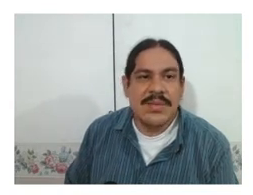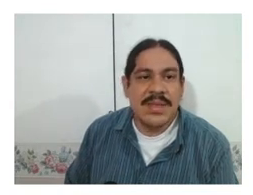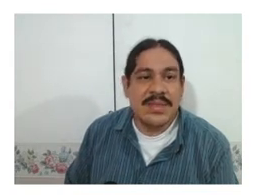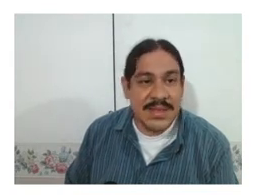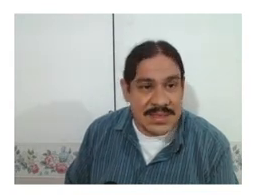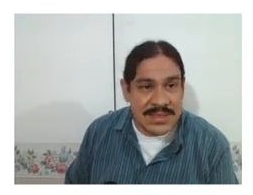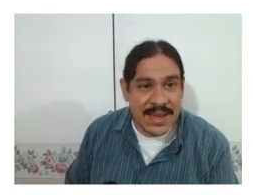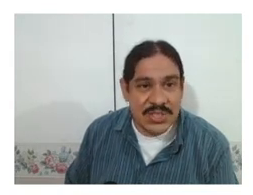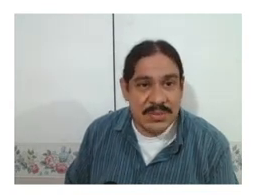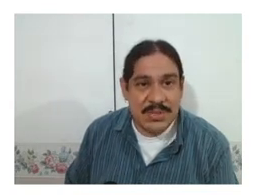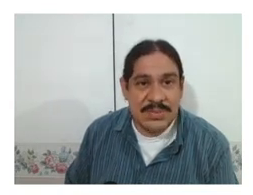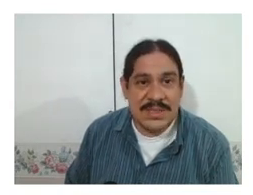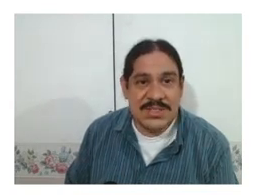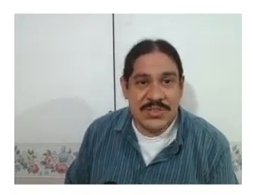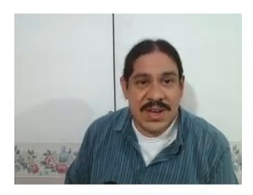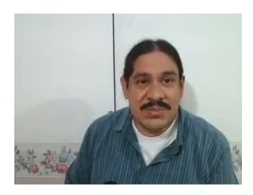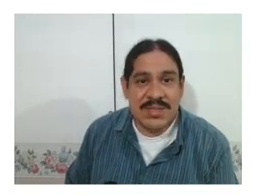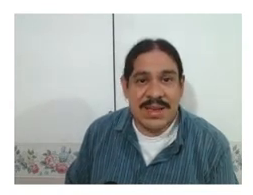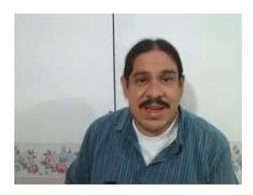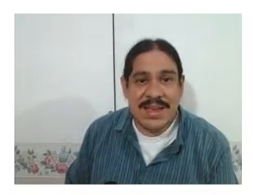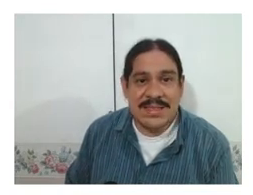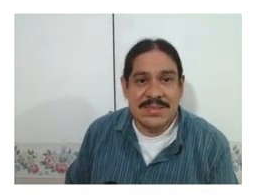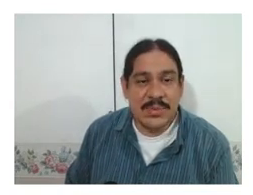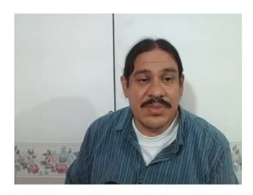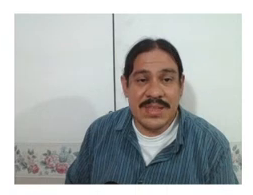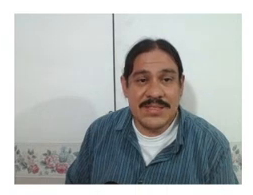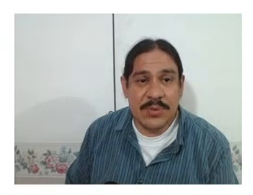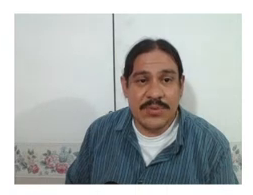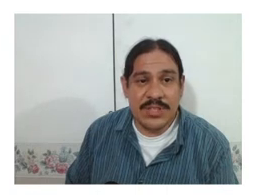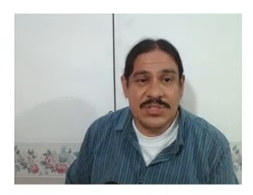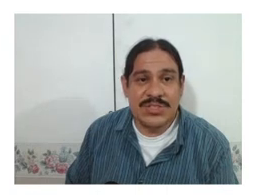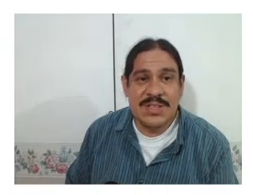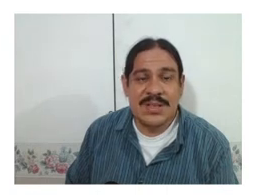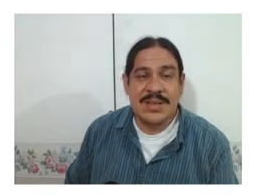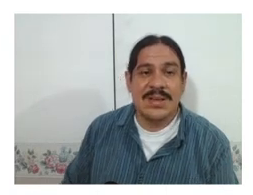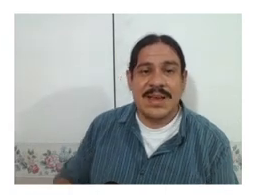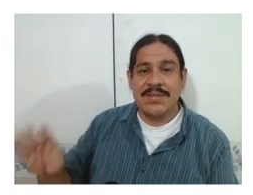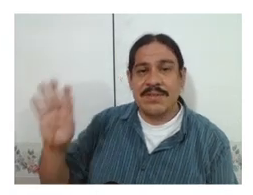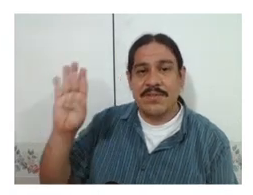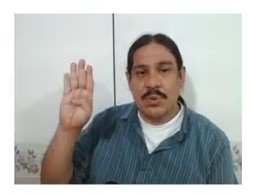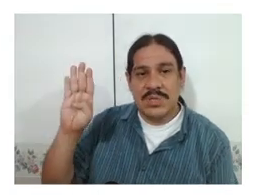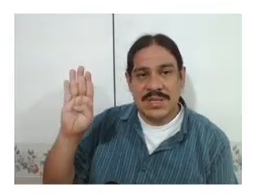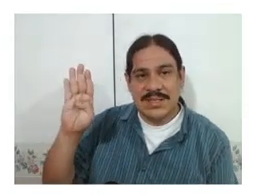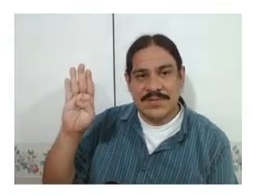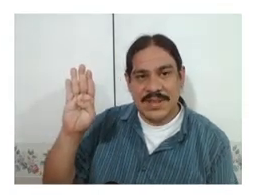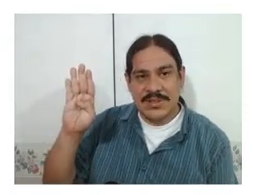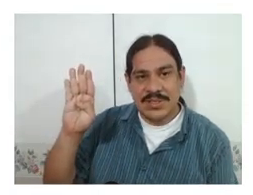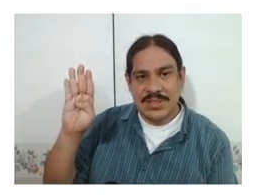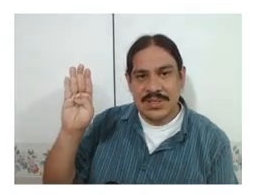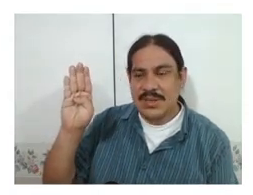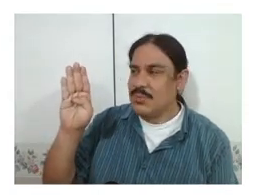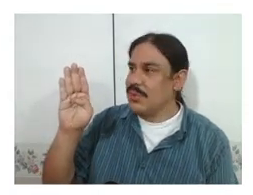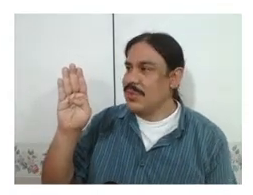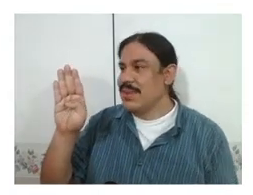then this handshape could be described as with these four features